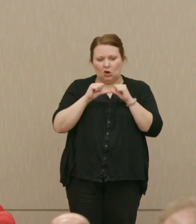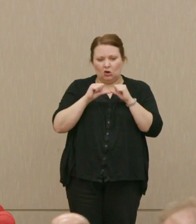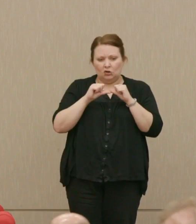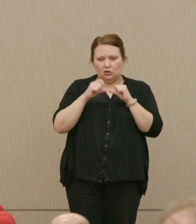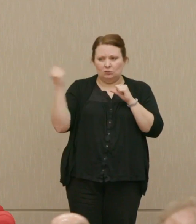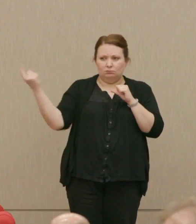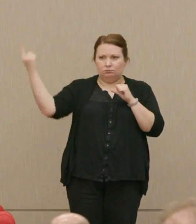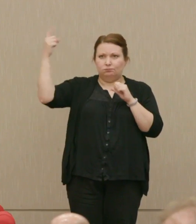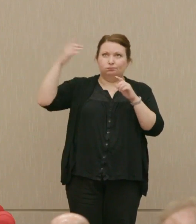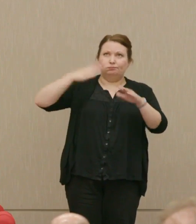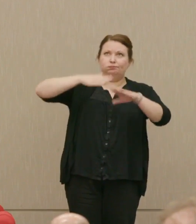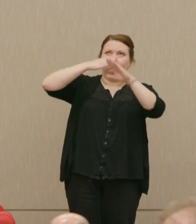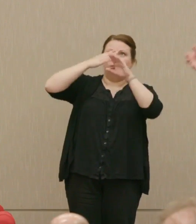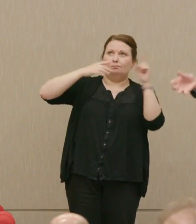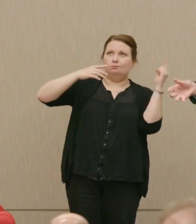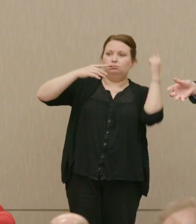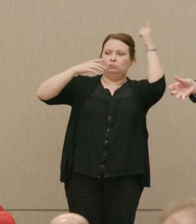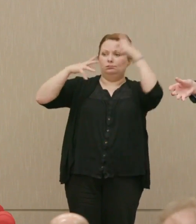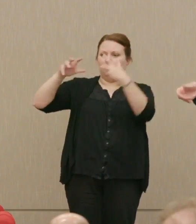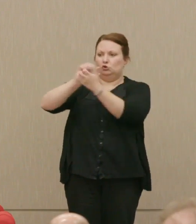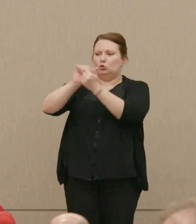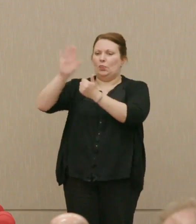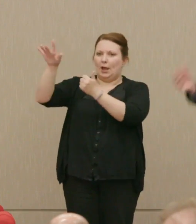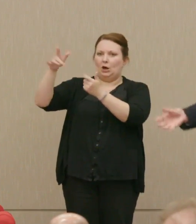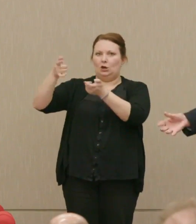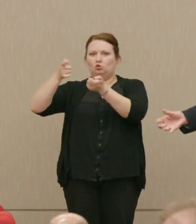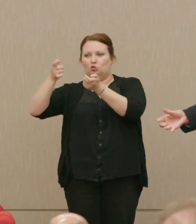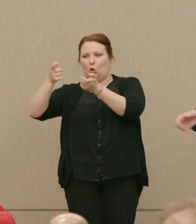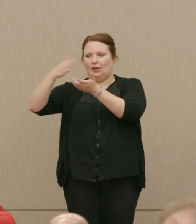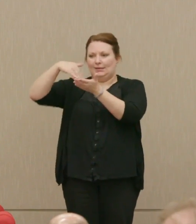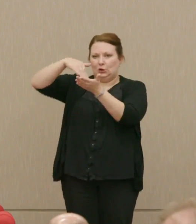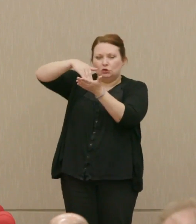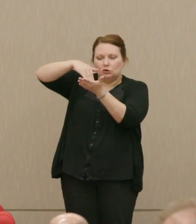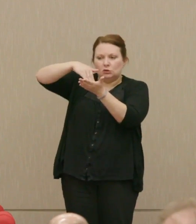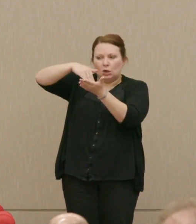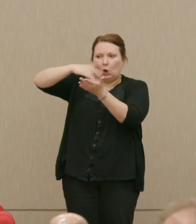down each other's command and control satellites, and satellites early